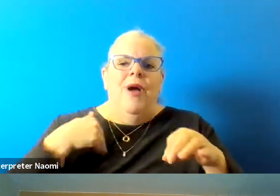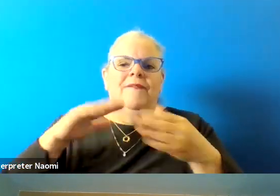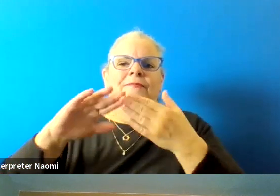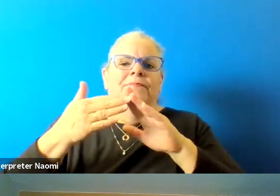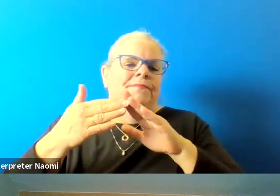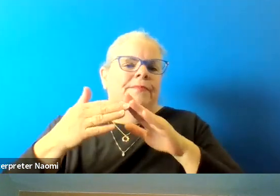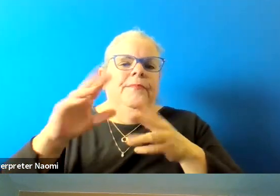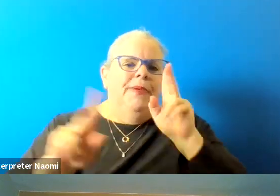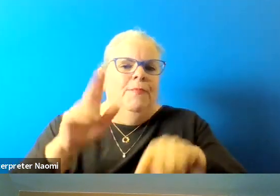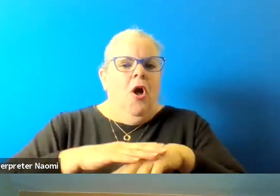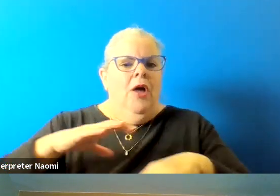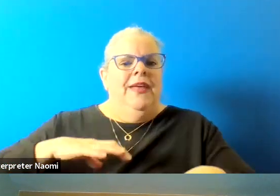and how to make it beneficial.